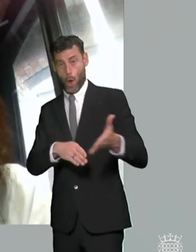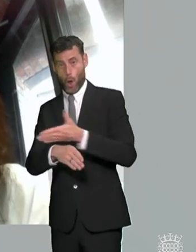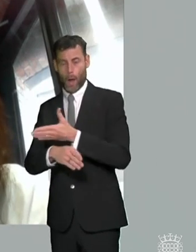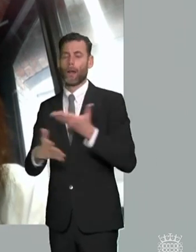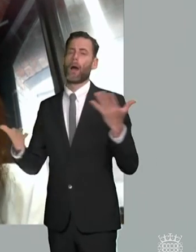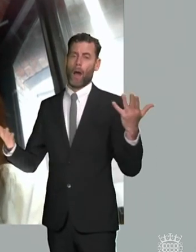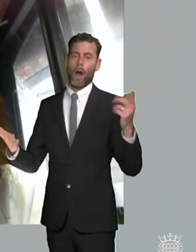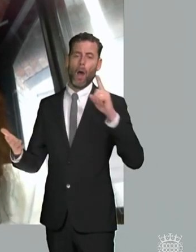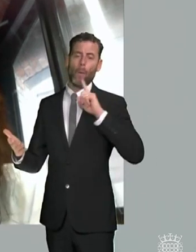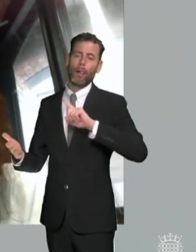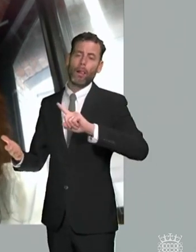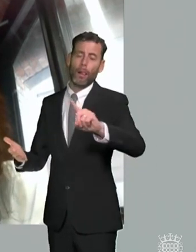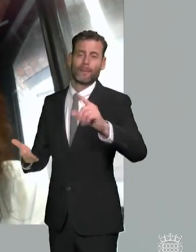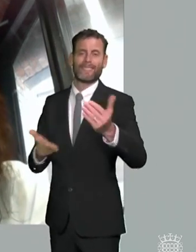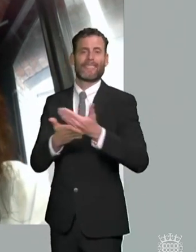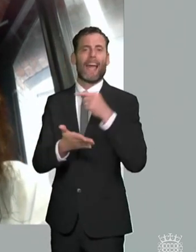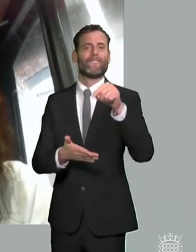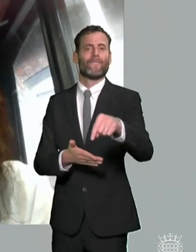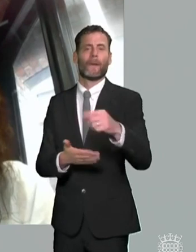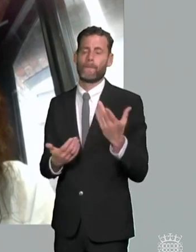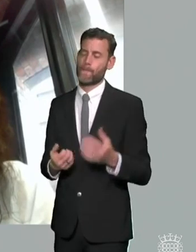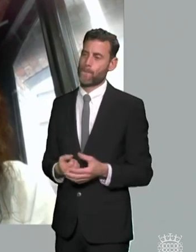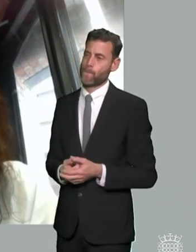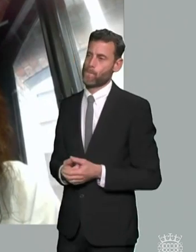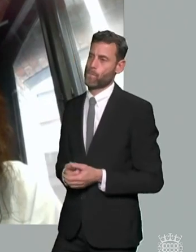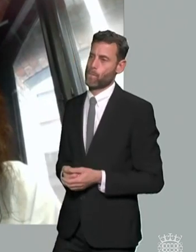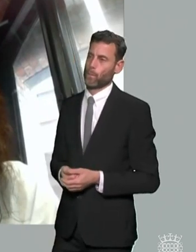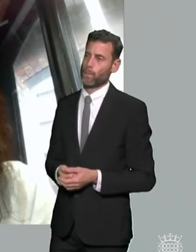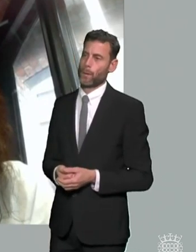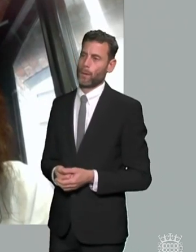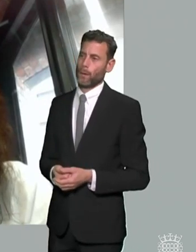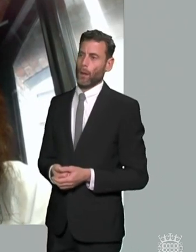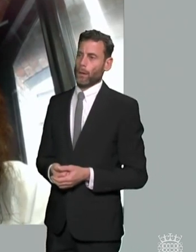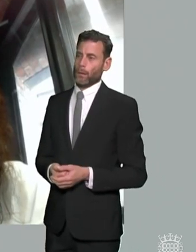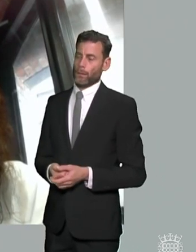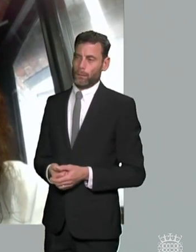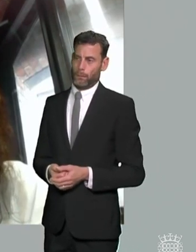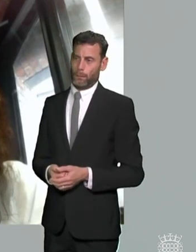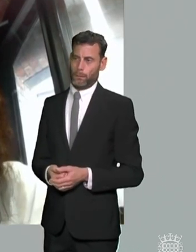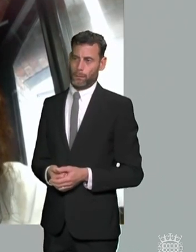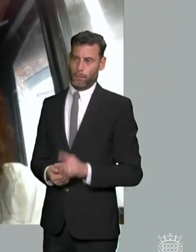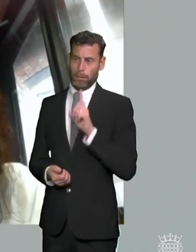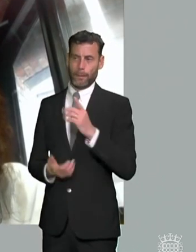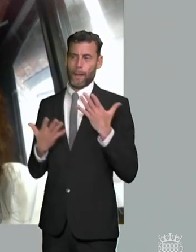from happening um but but you know this the the level of kind of training and support i think for